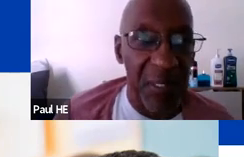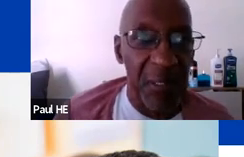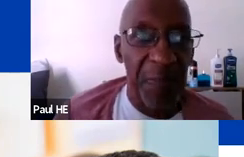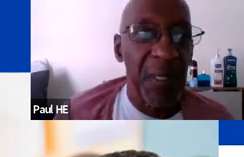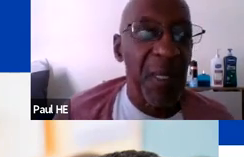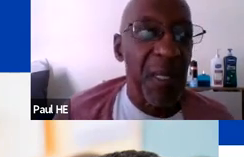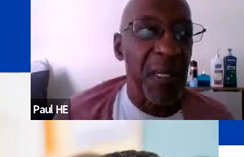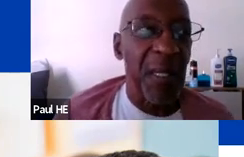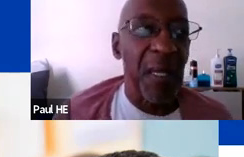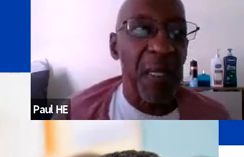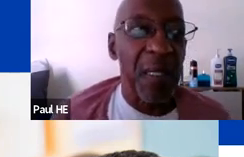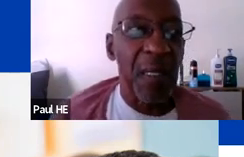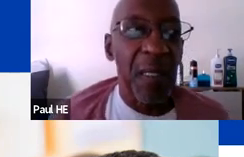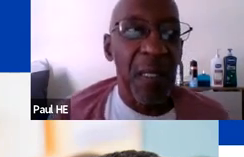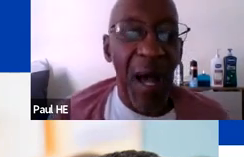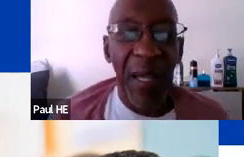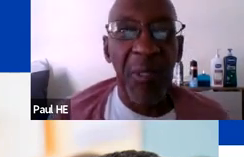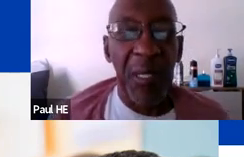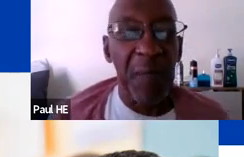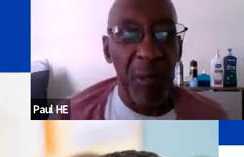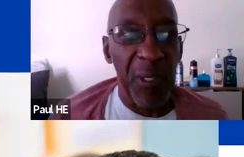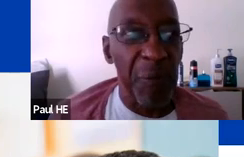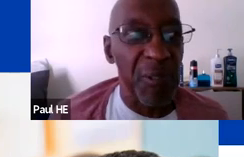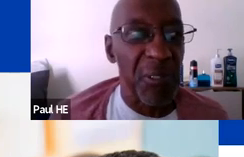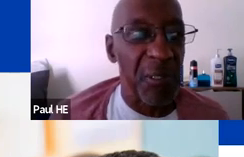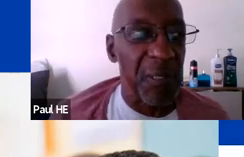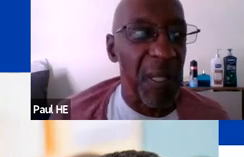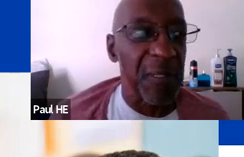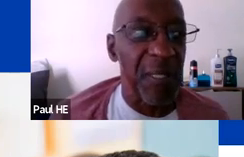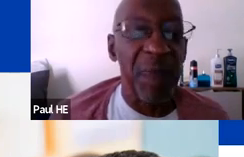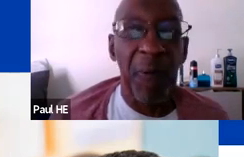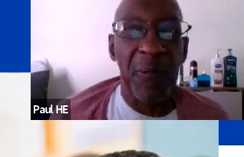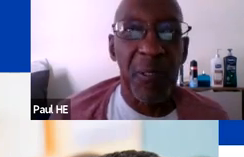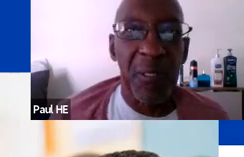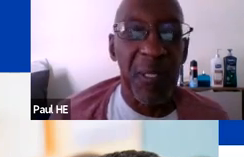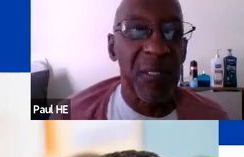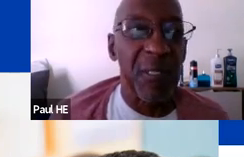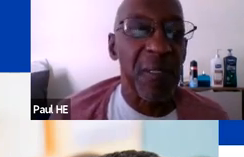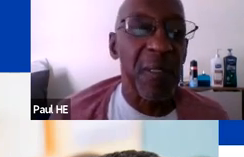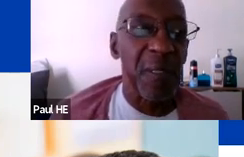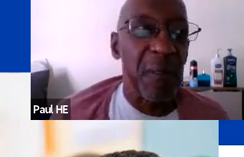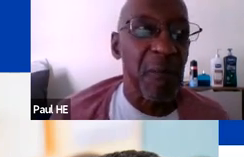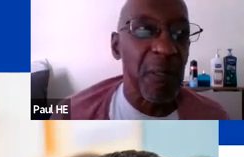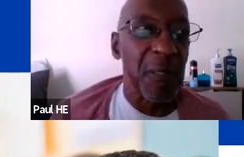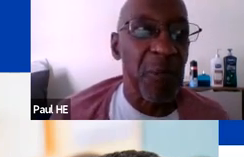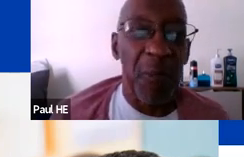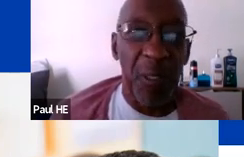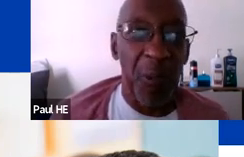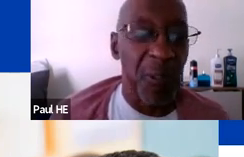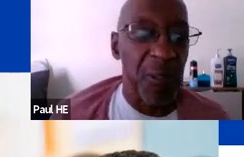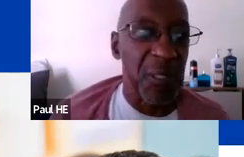classes. and I am the in between person, like the good folks connected it will, you know, work with